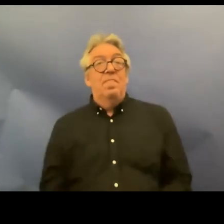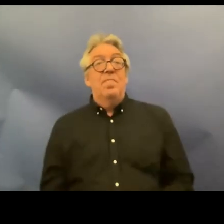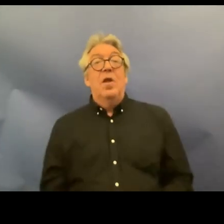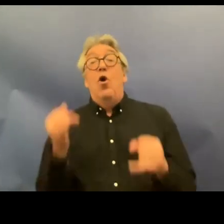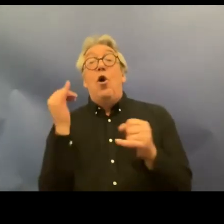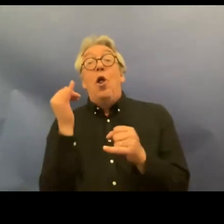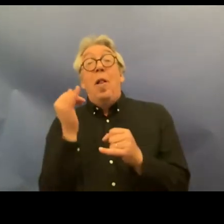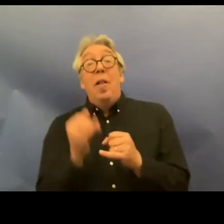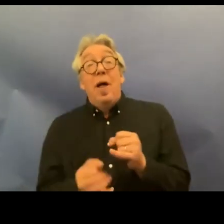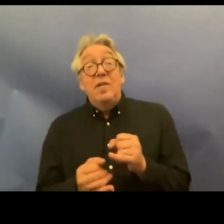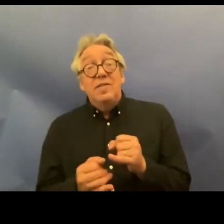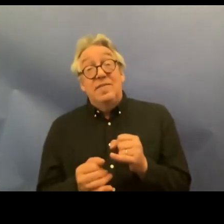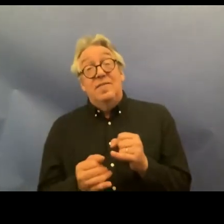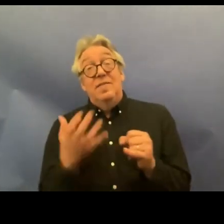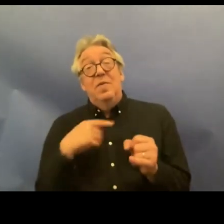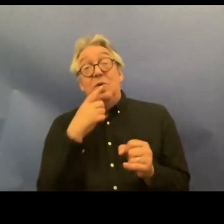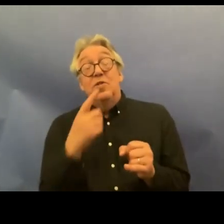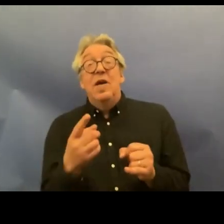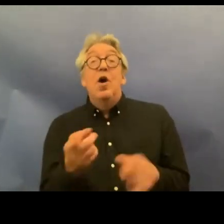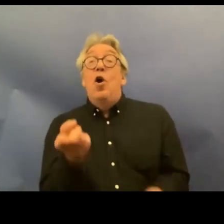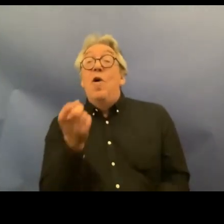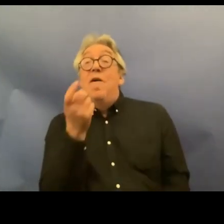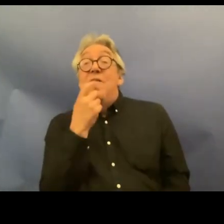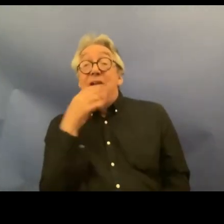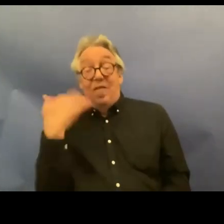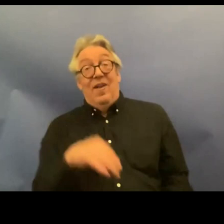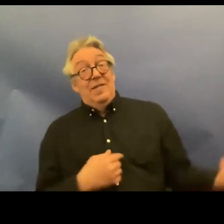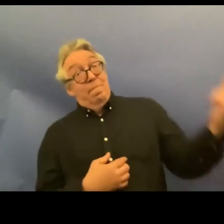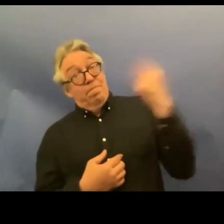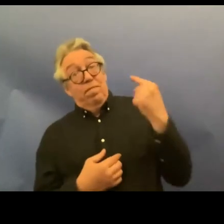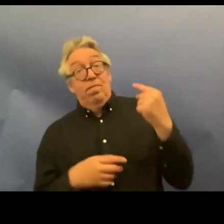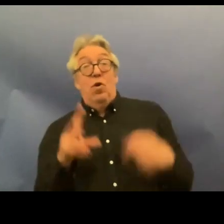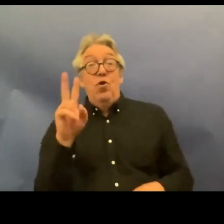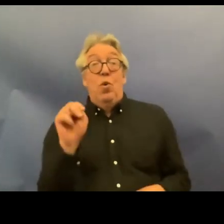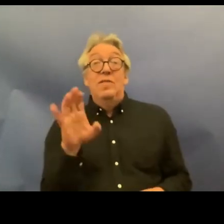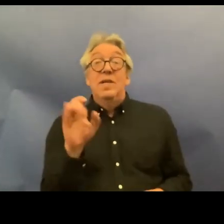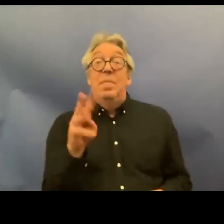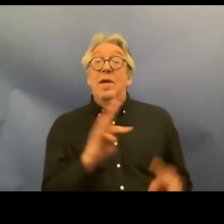mentioning that Finland has received a ruling from the UN crpd Committee in es